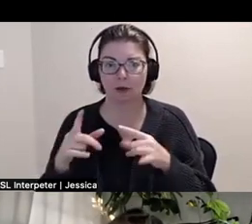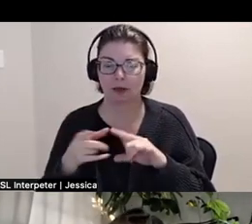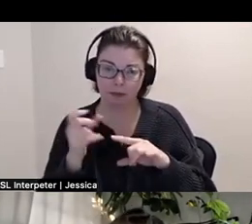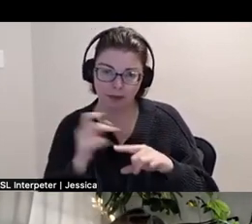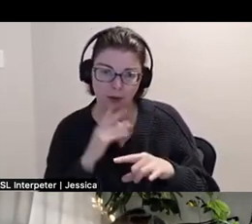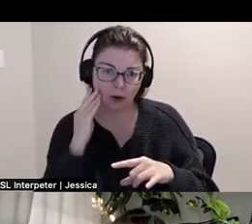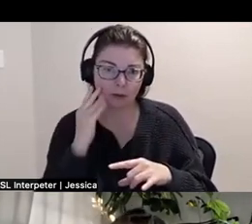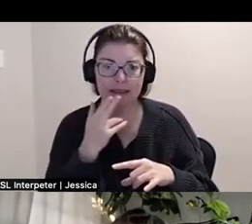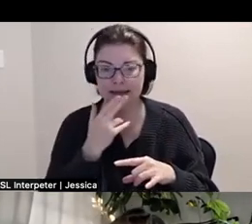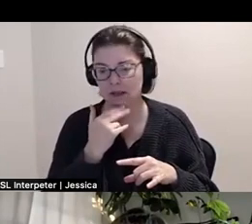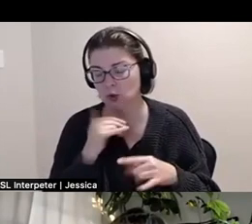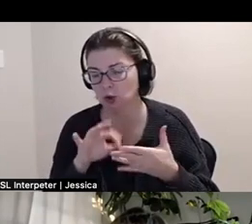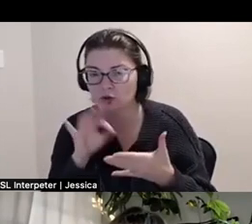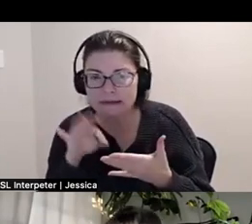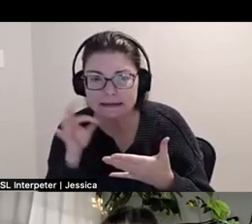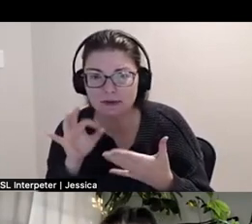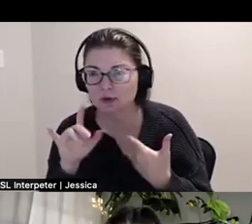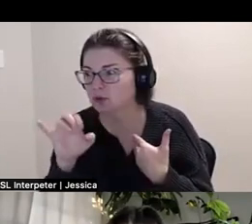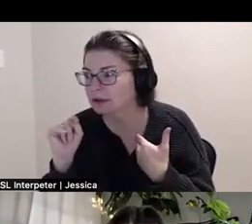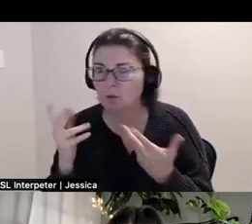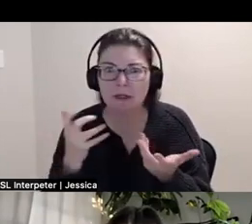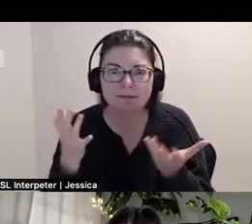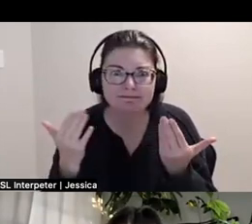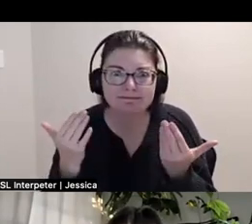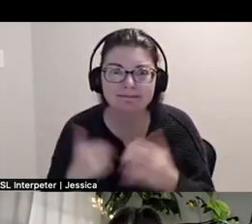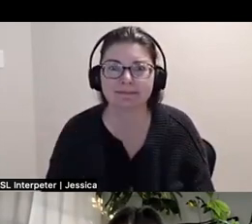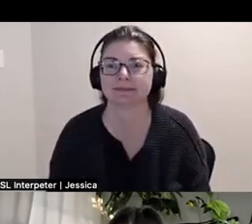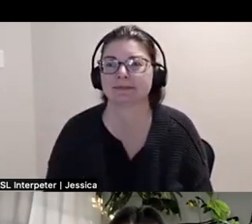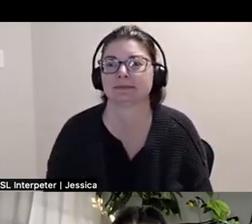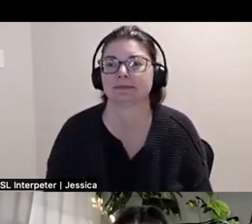Do a little salty? Can somebody, what do you do? What do you do?